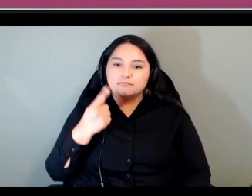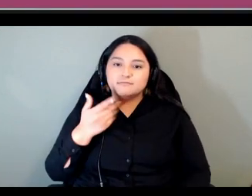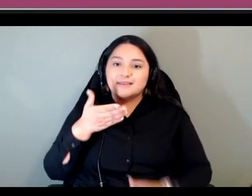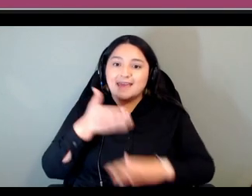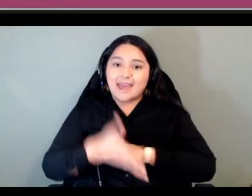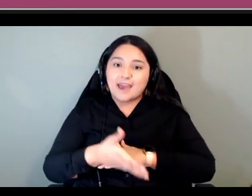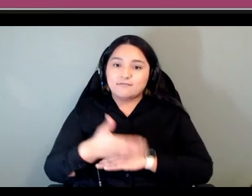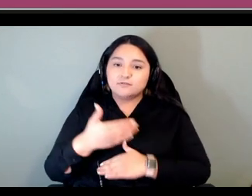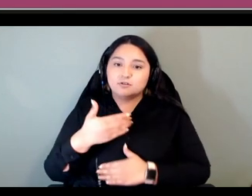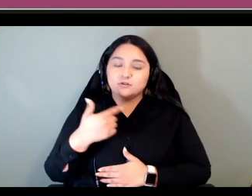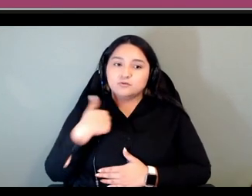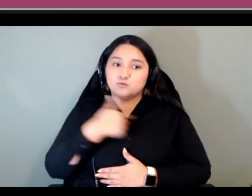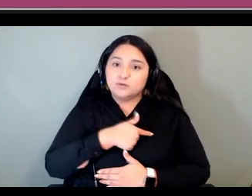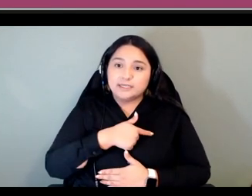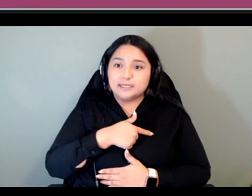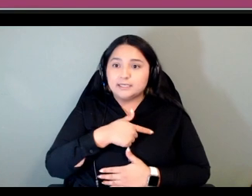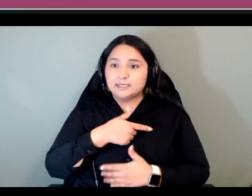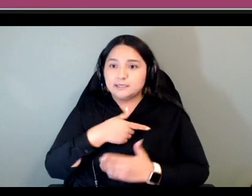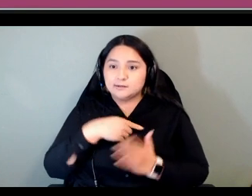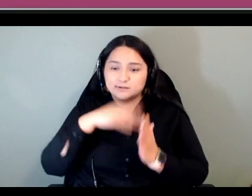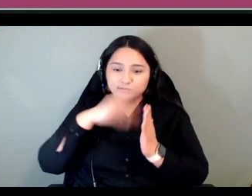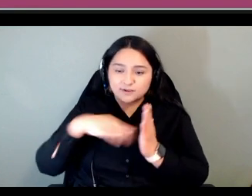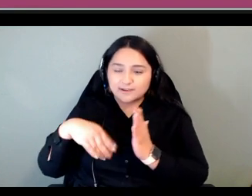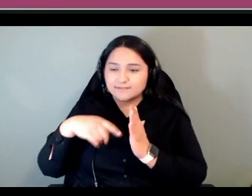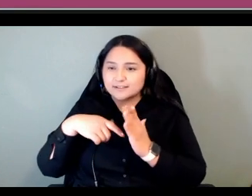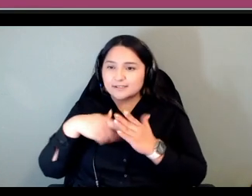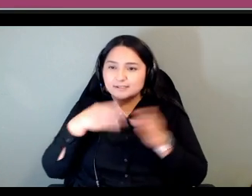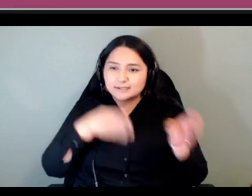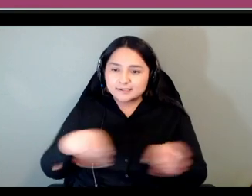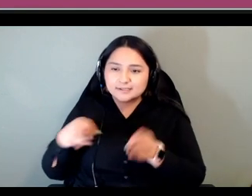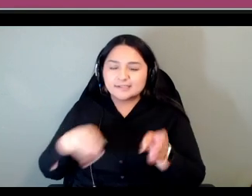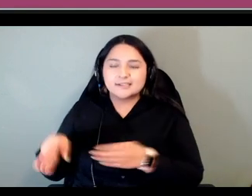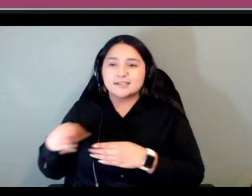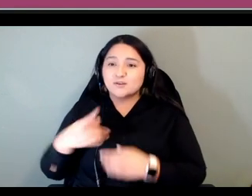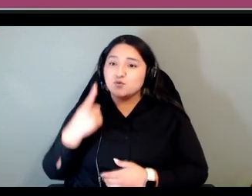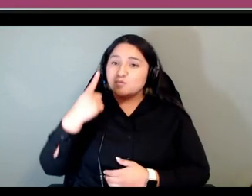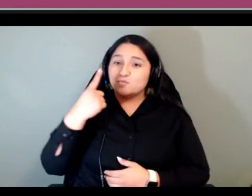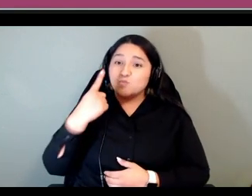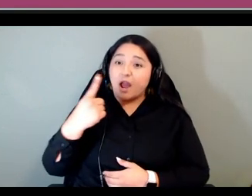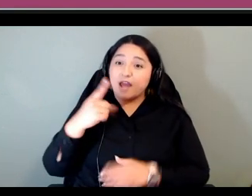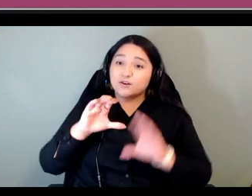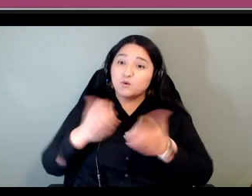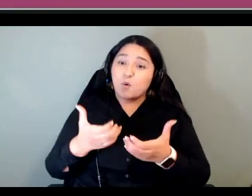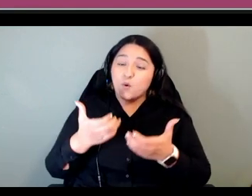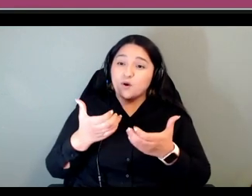we realized that we had way too much content to cram into one course um that it would be